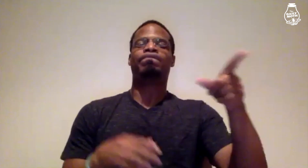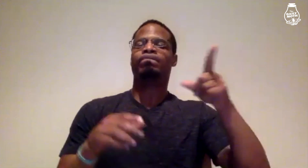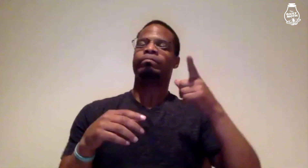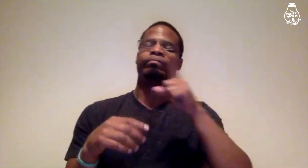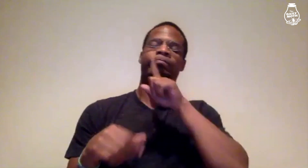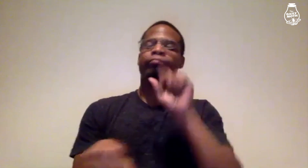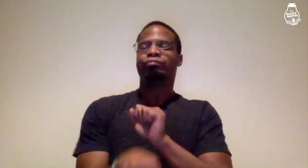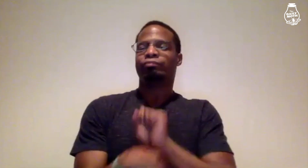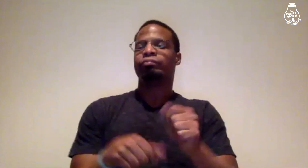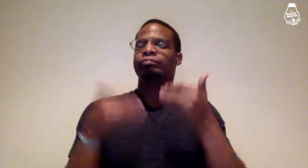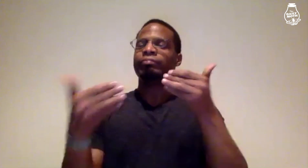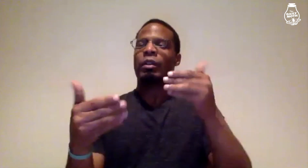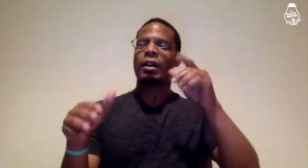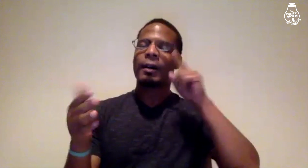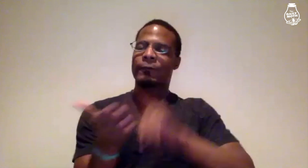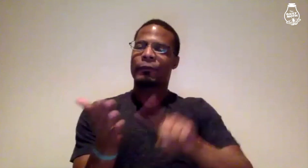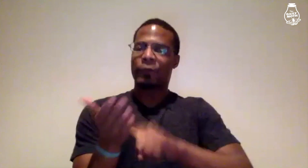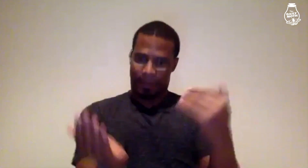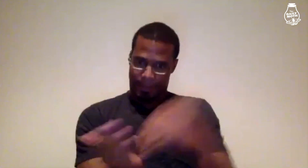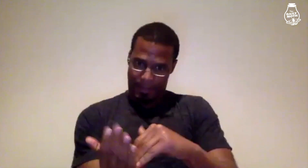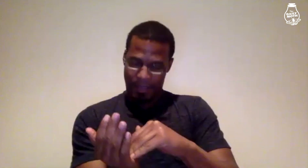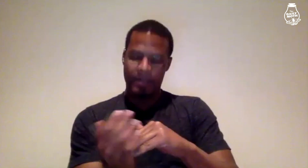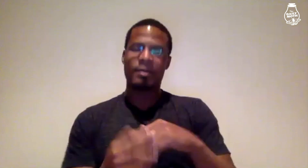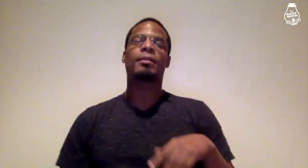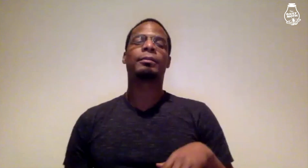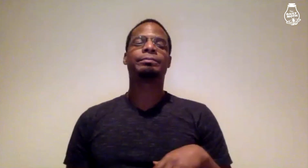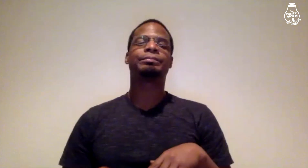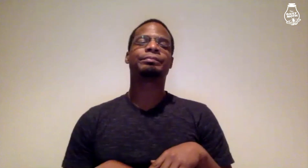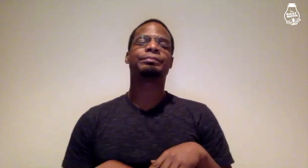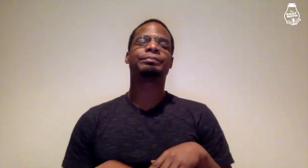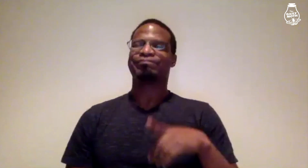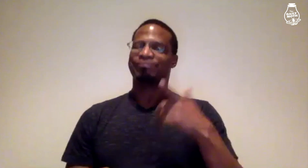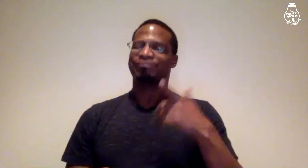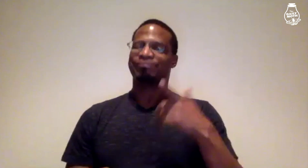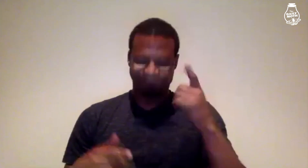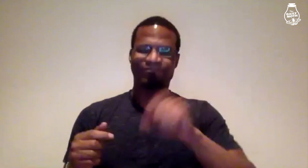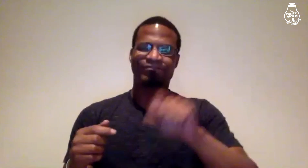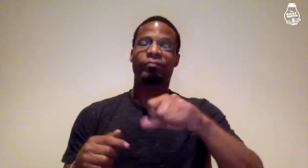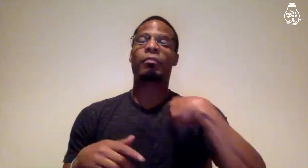They did an investigation.